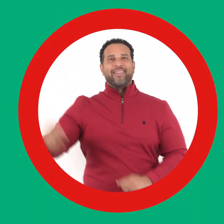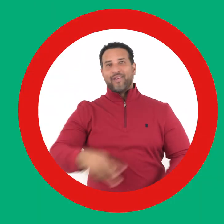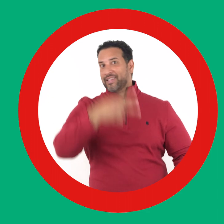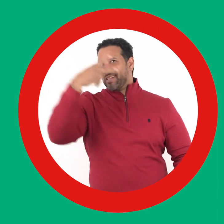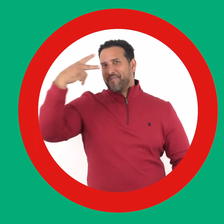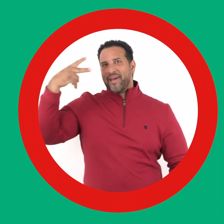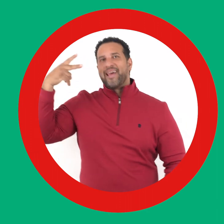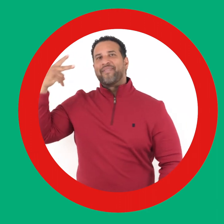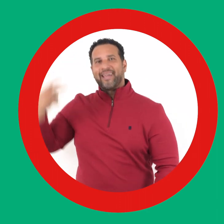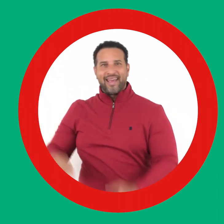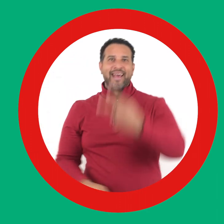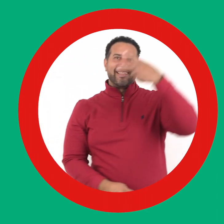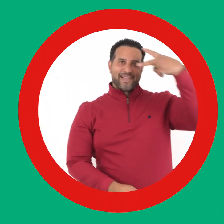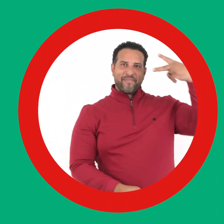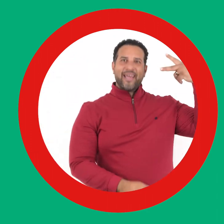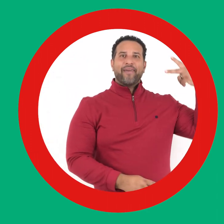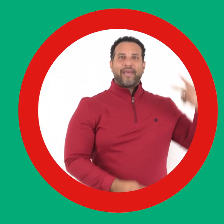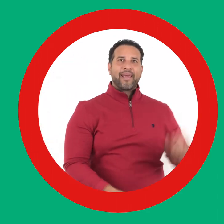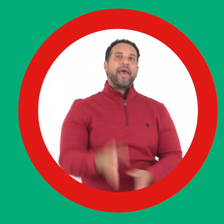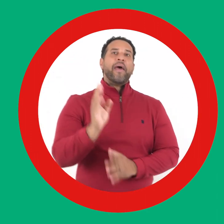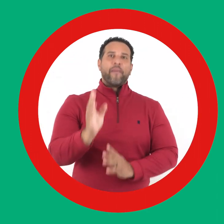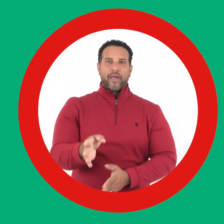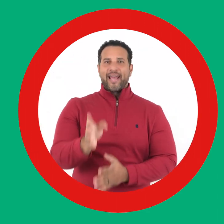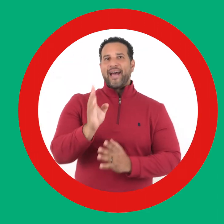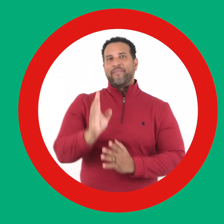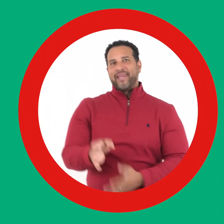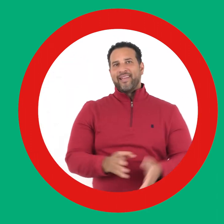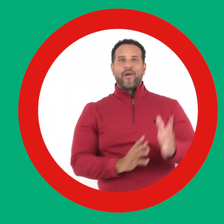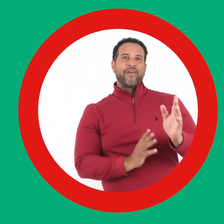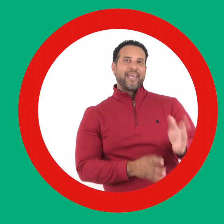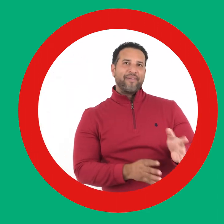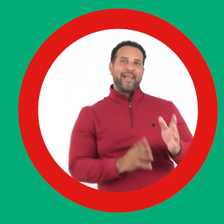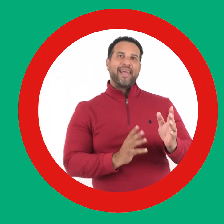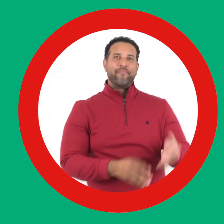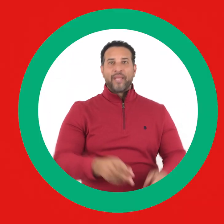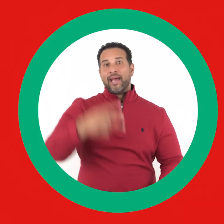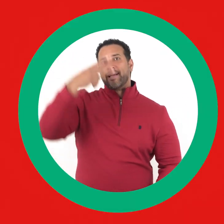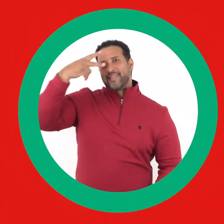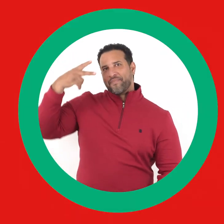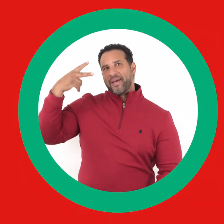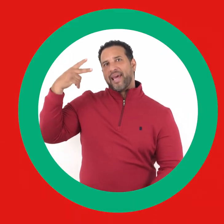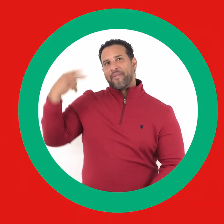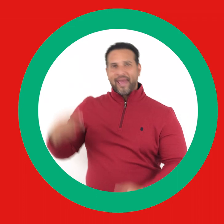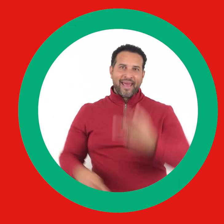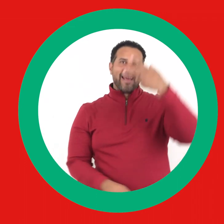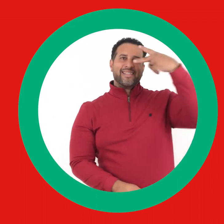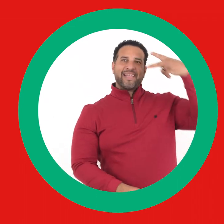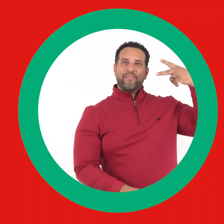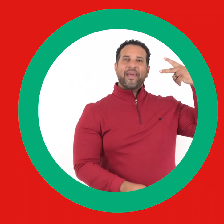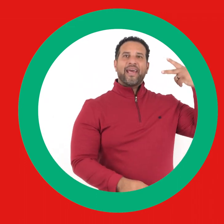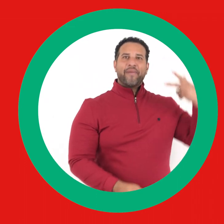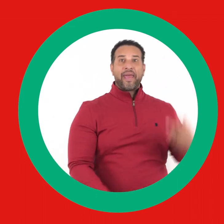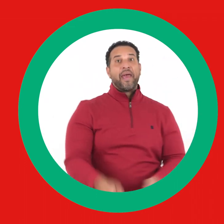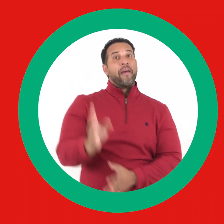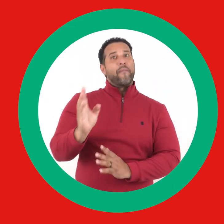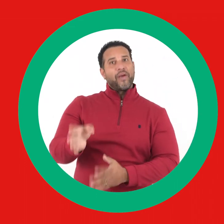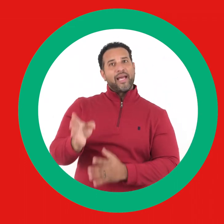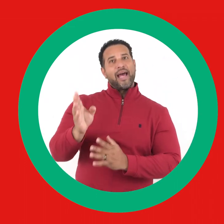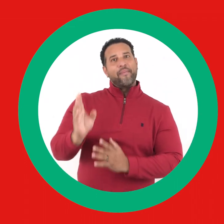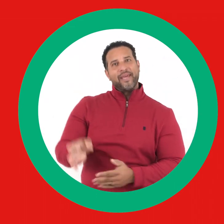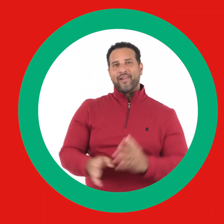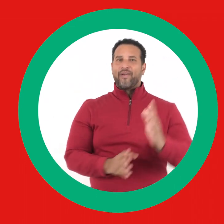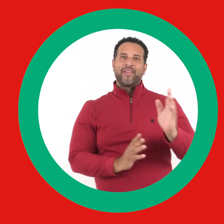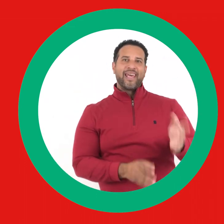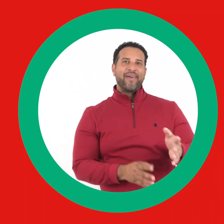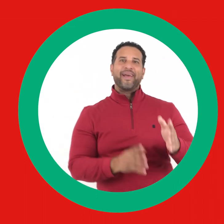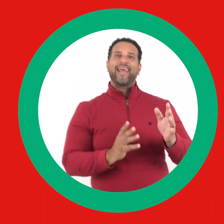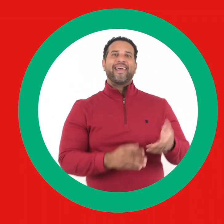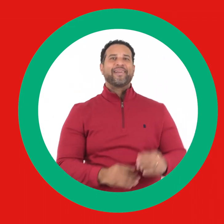Si me ven, si me ven, voy camino de Belén.